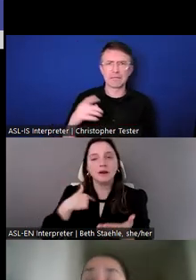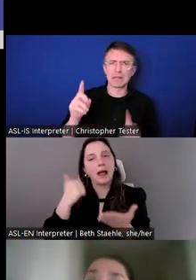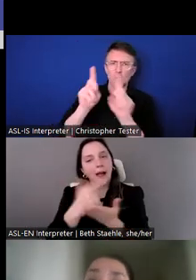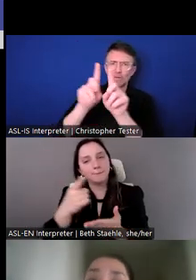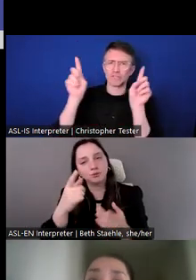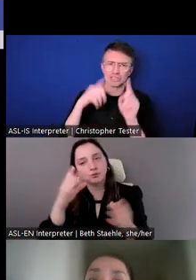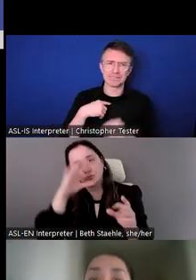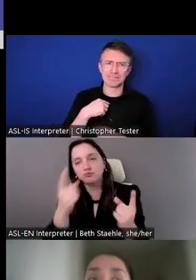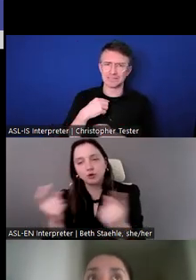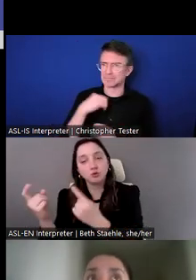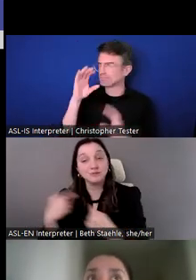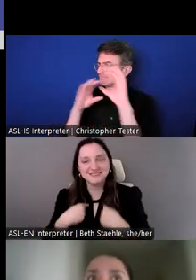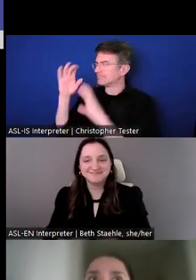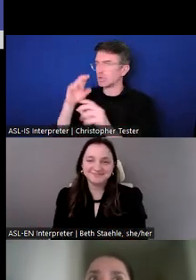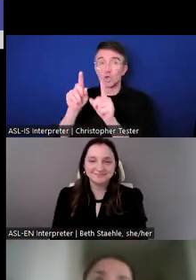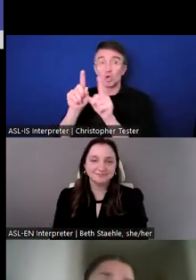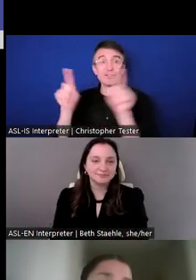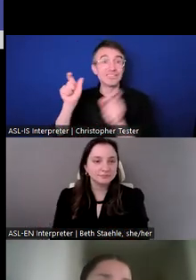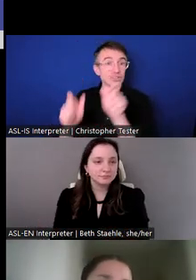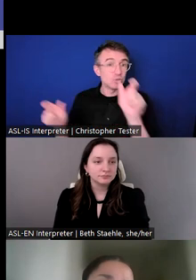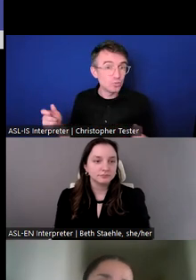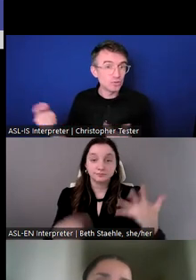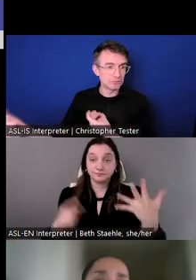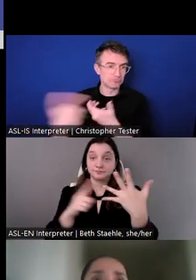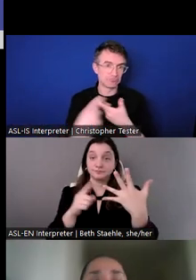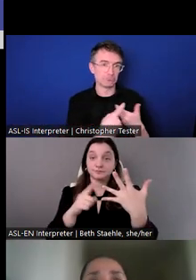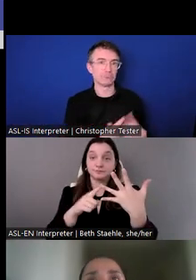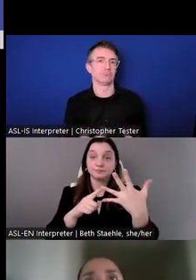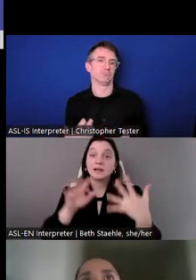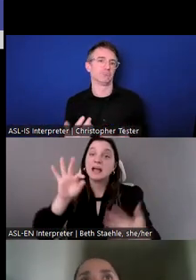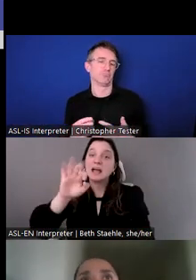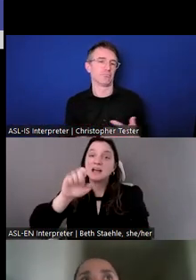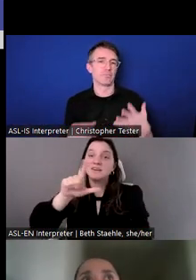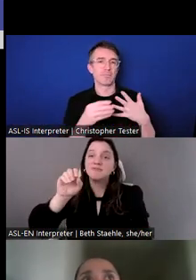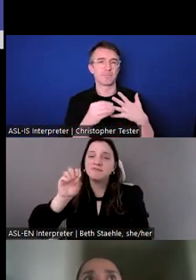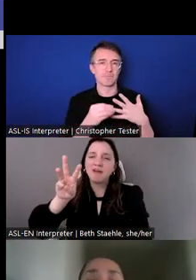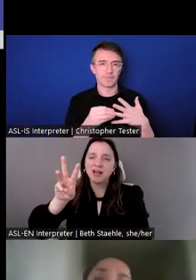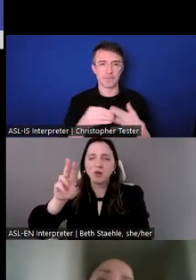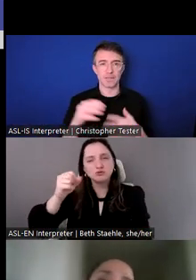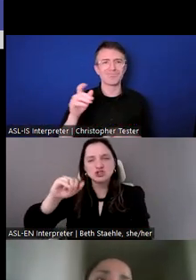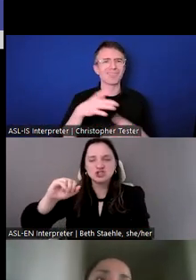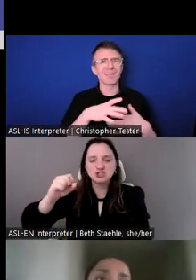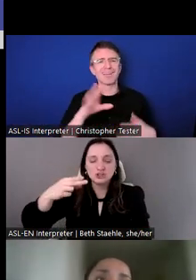Our fellowships are mainly for competition, meaning that when we have fellowships, we